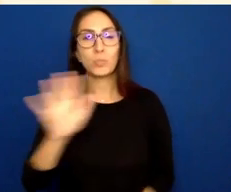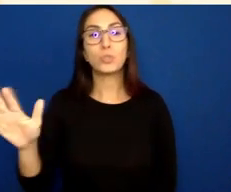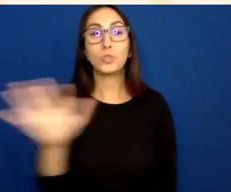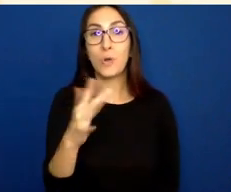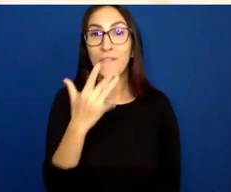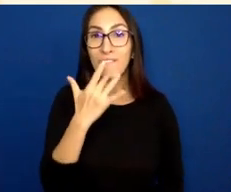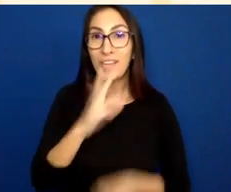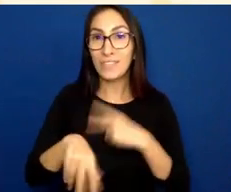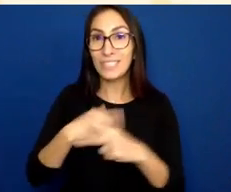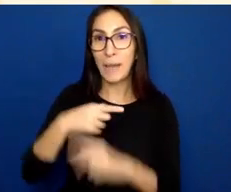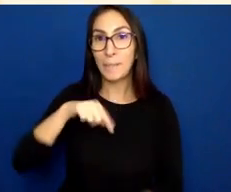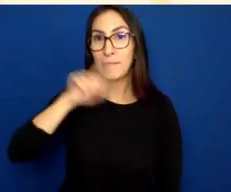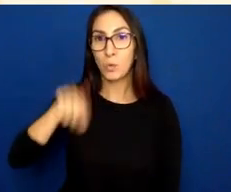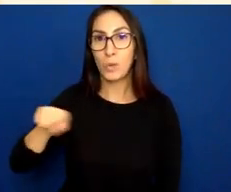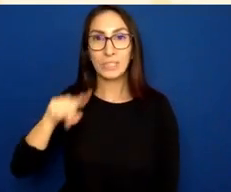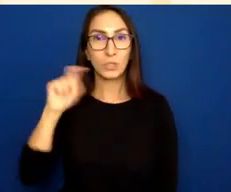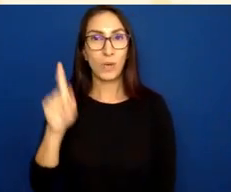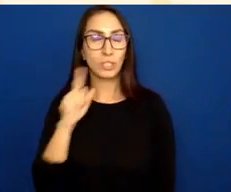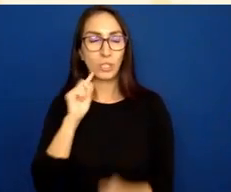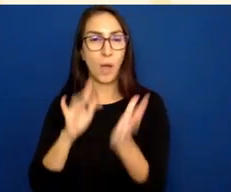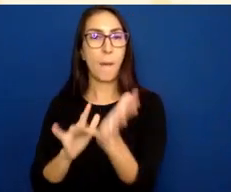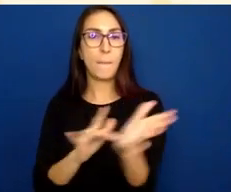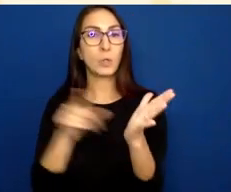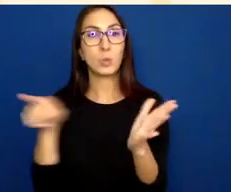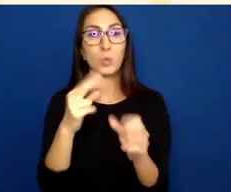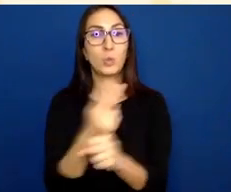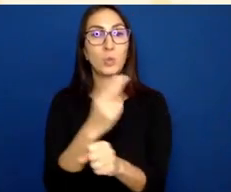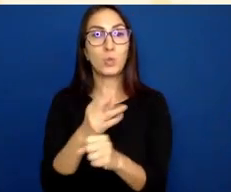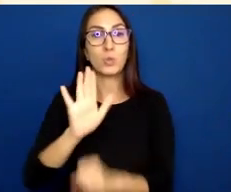I want you to use the Zoom reactions to tell me what you actually like.